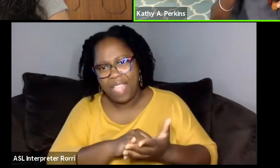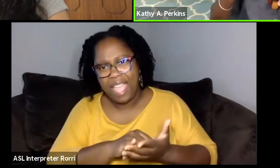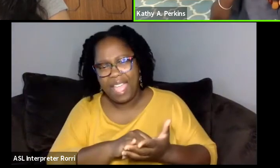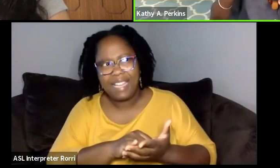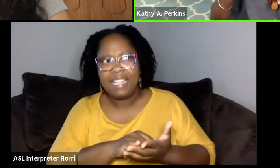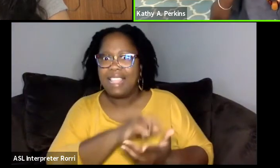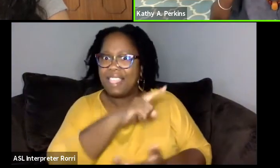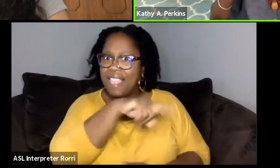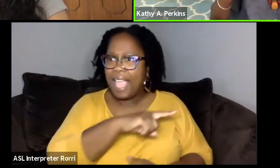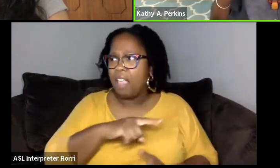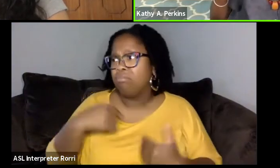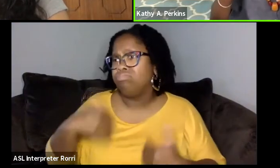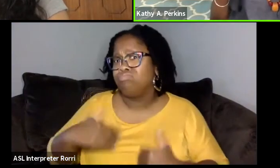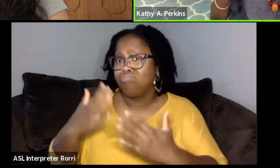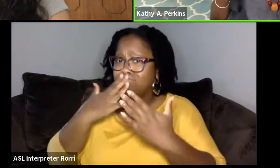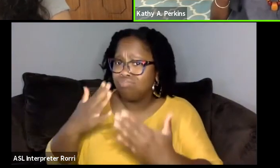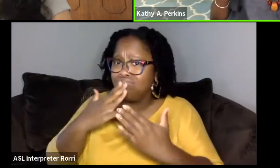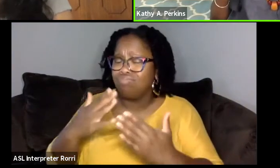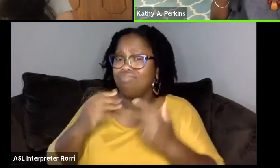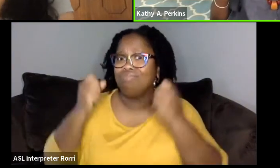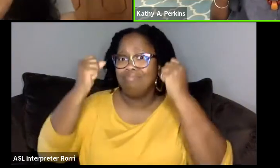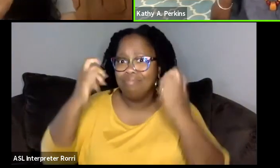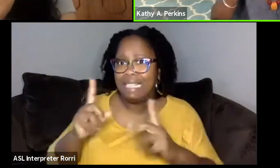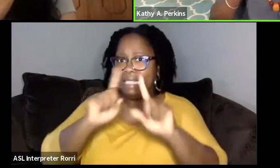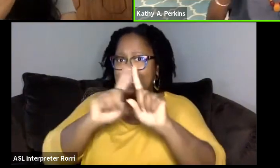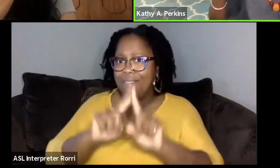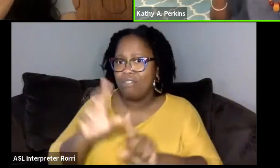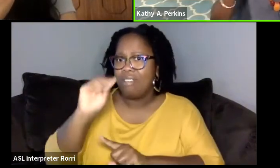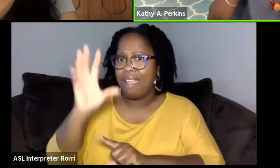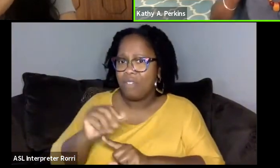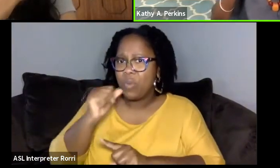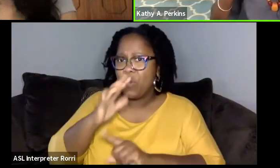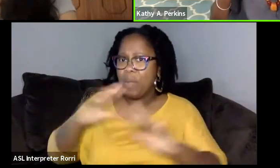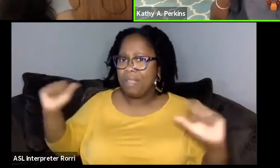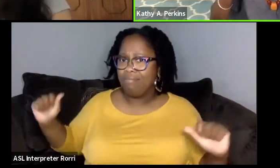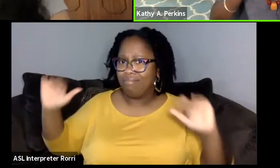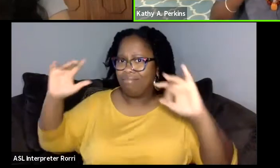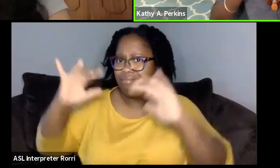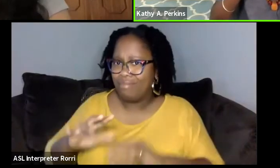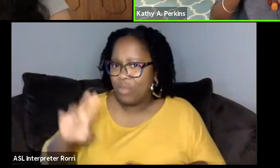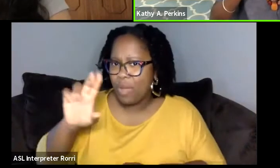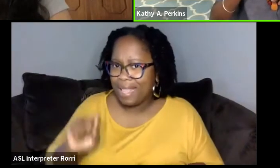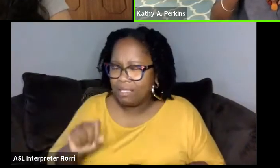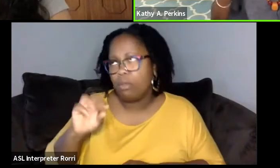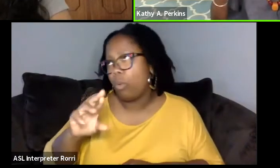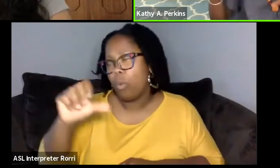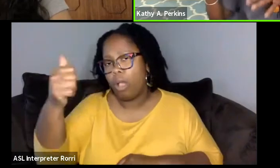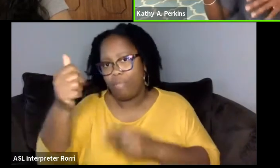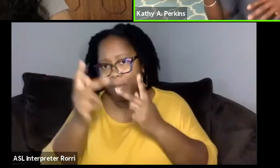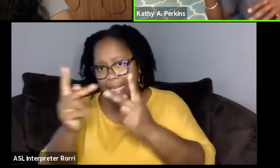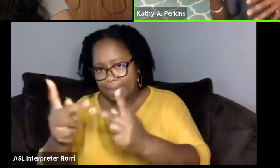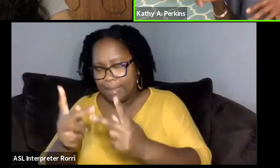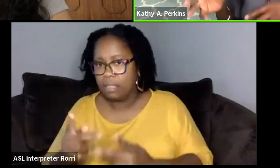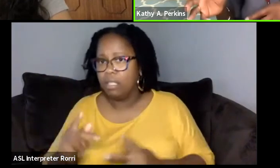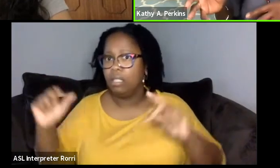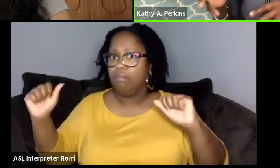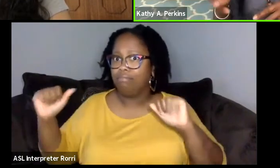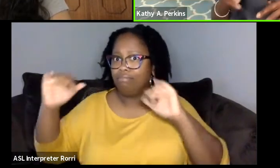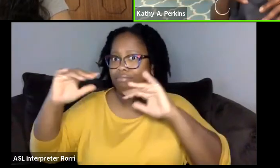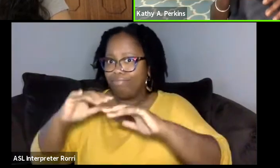of African women coming together in the US, outside of the US, at someone else's expense.